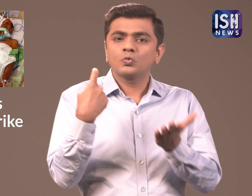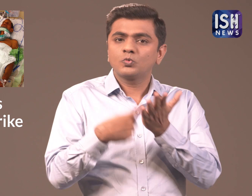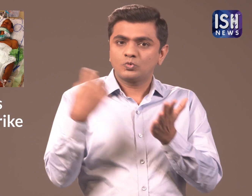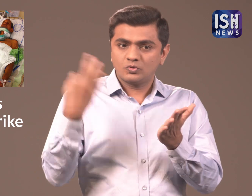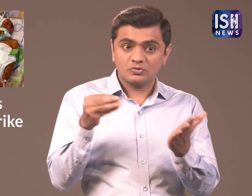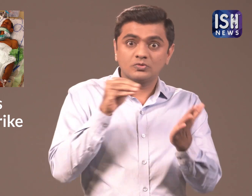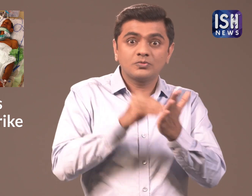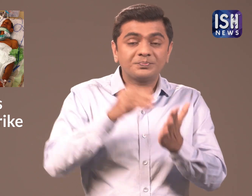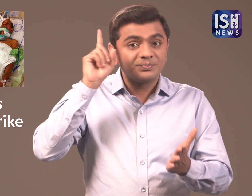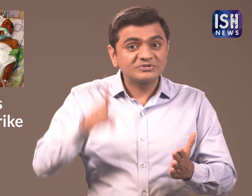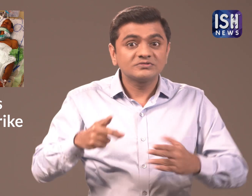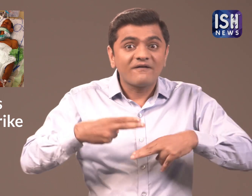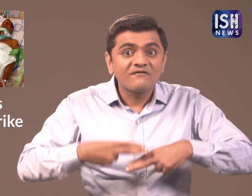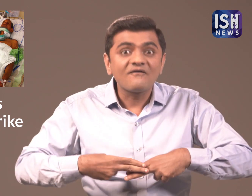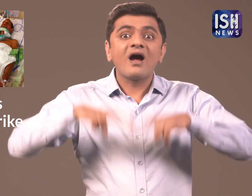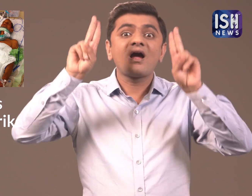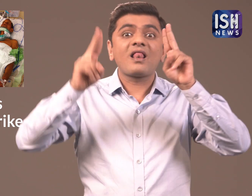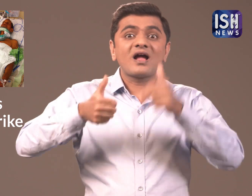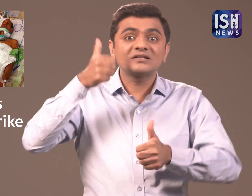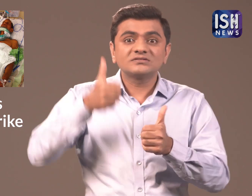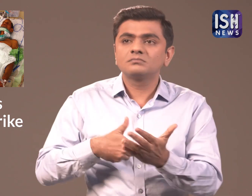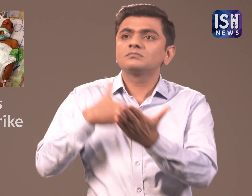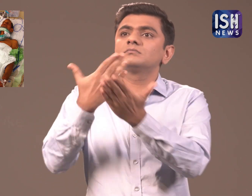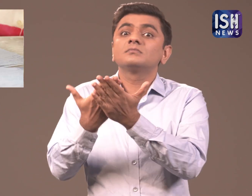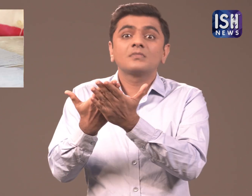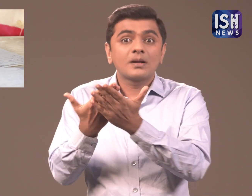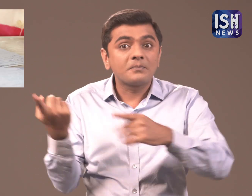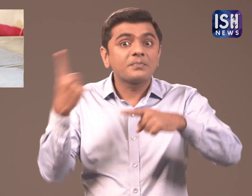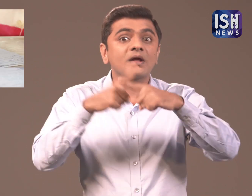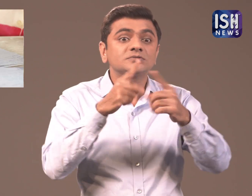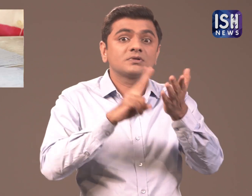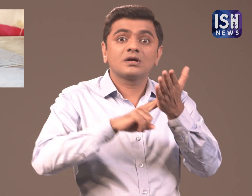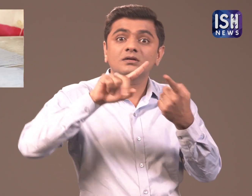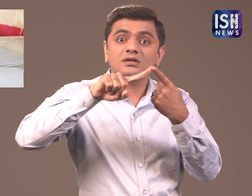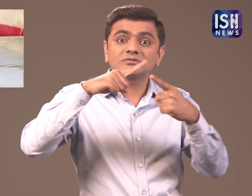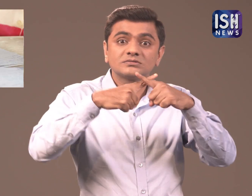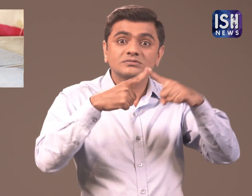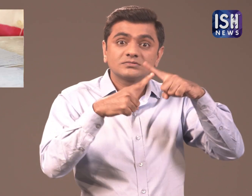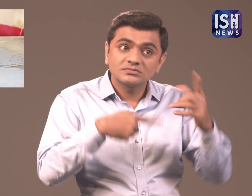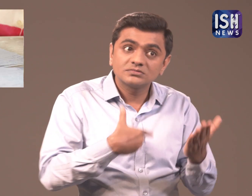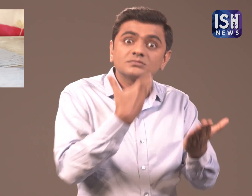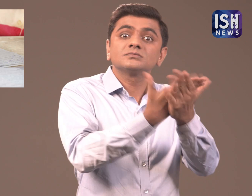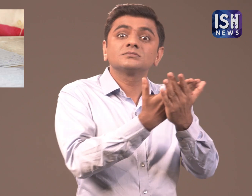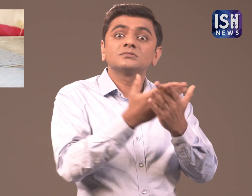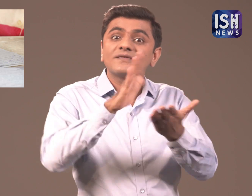The new rule says that they have to give their final exams as well as the NEXT exam.